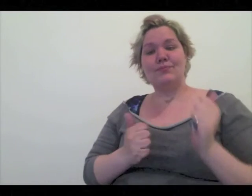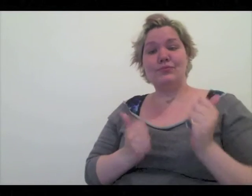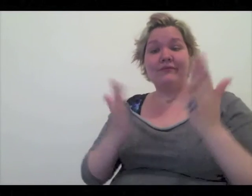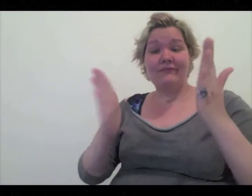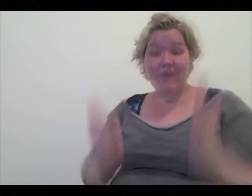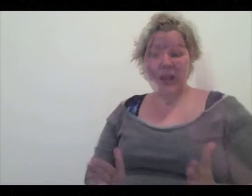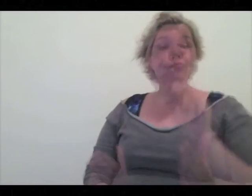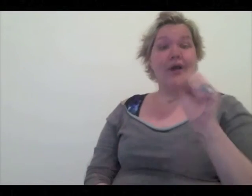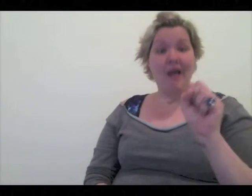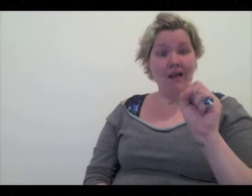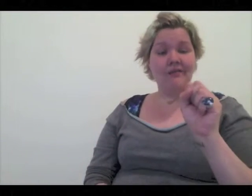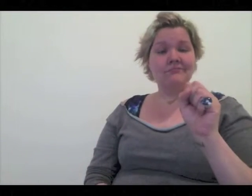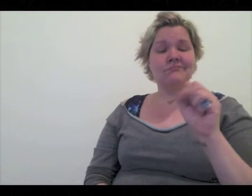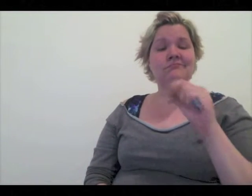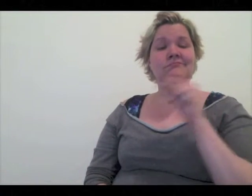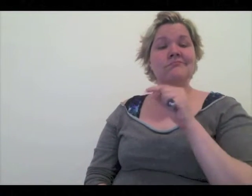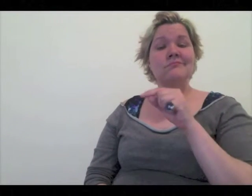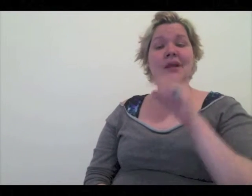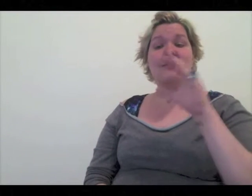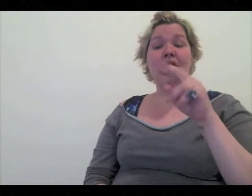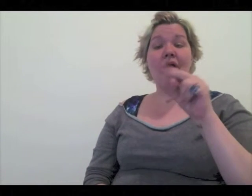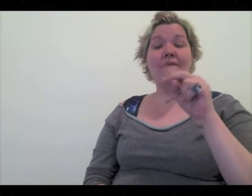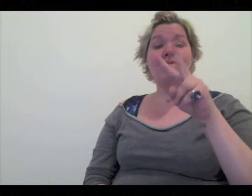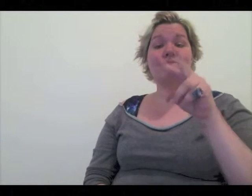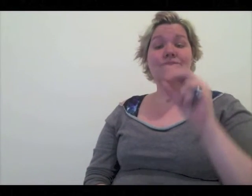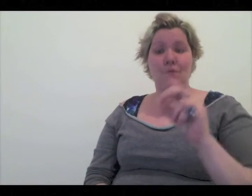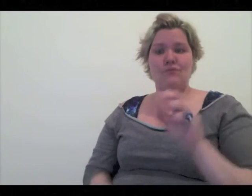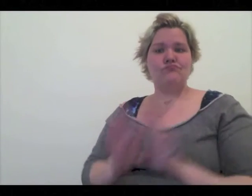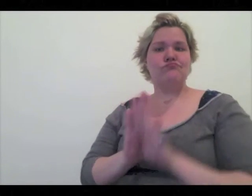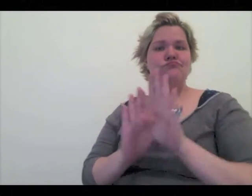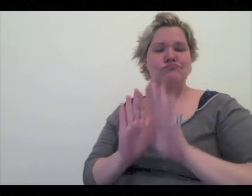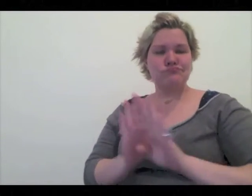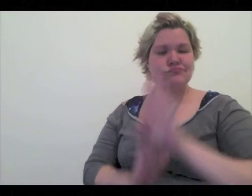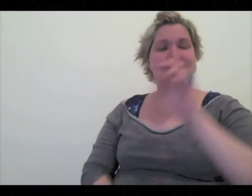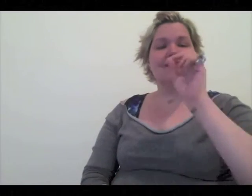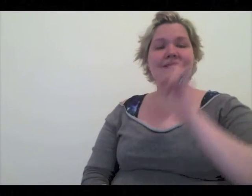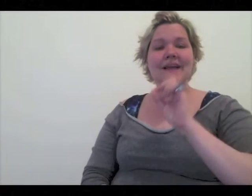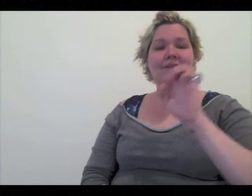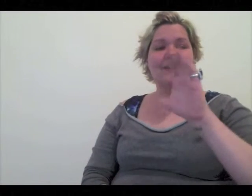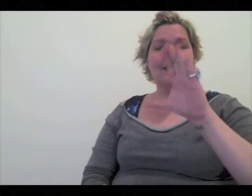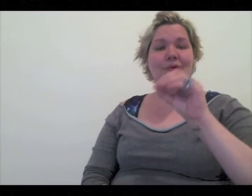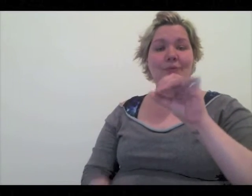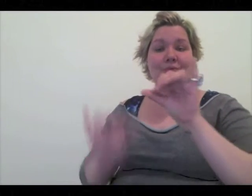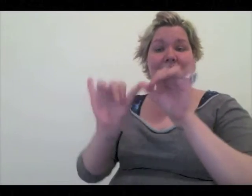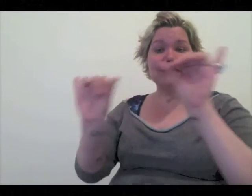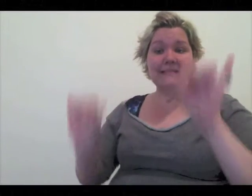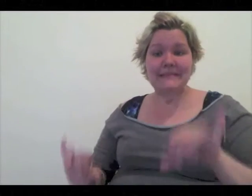In the United States, CONVO developed a Deaf ecosystem